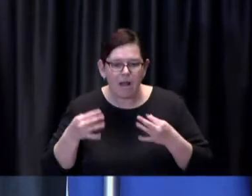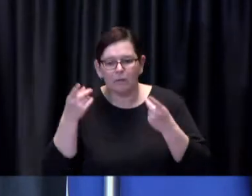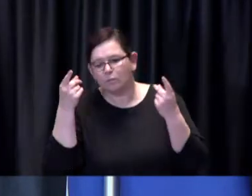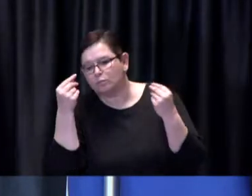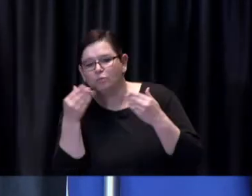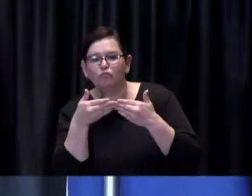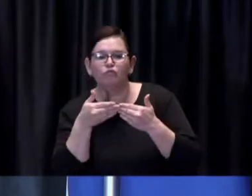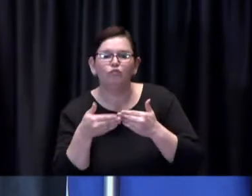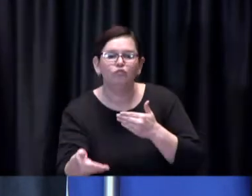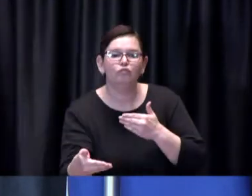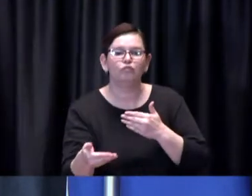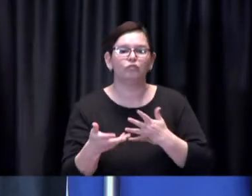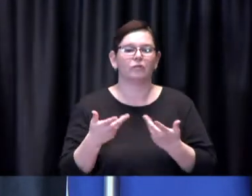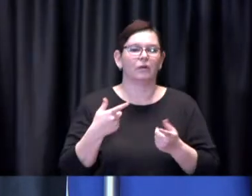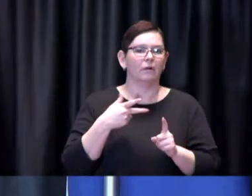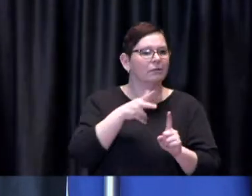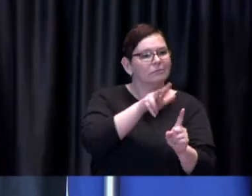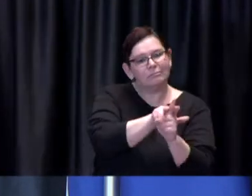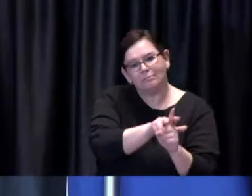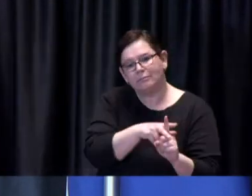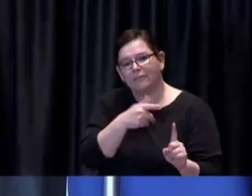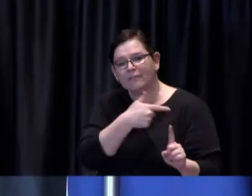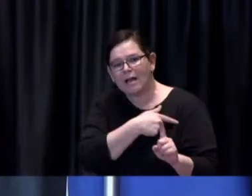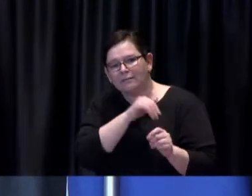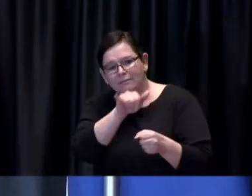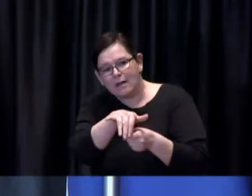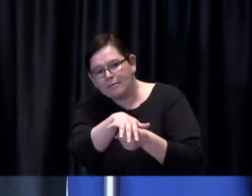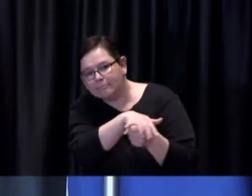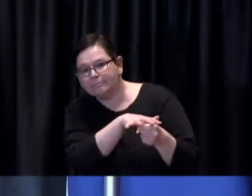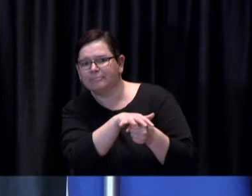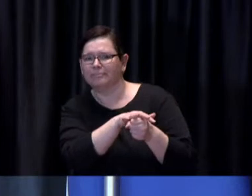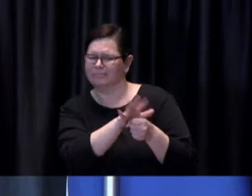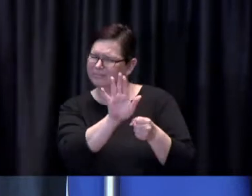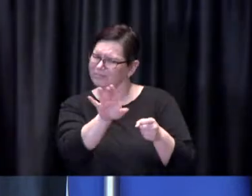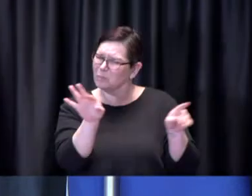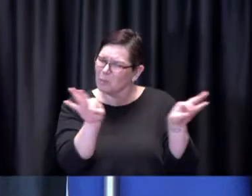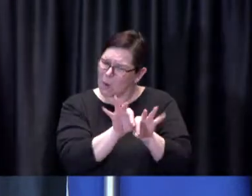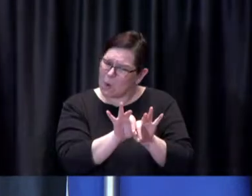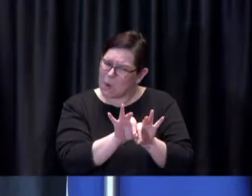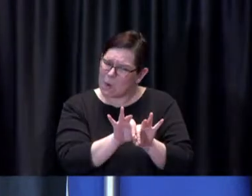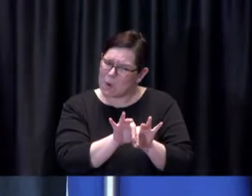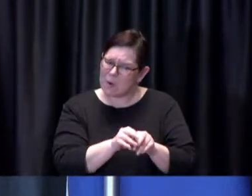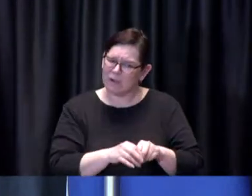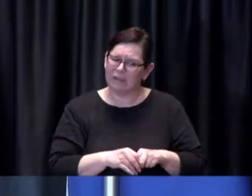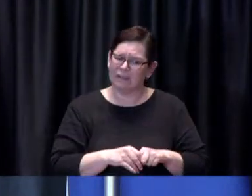to inform our vaccination efforts to ensure that we're we're providing as equitable equitable excuse me